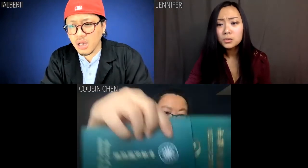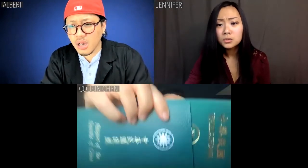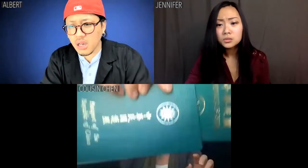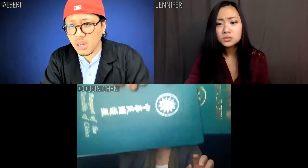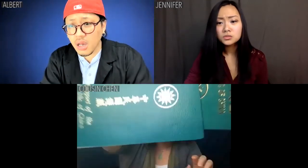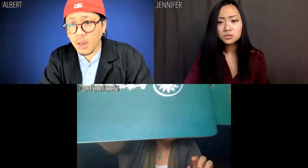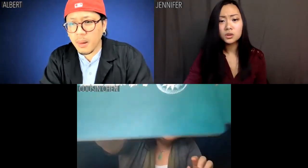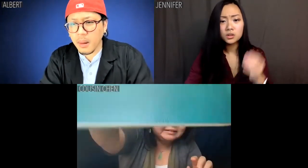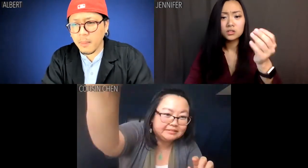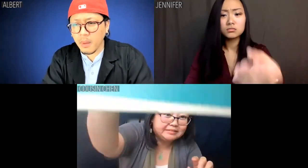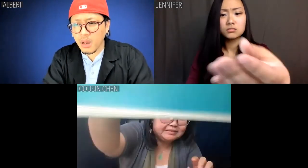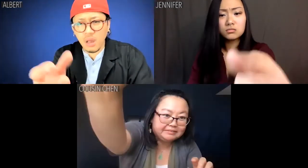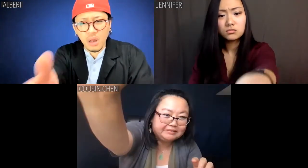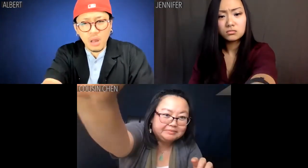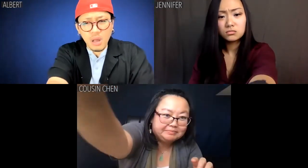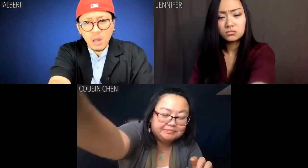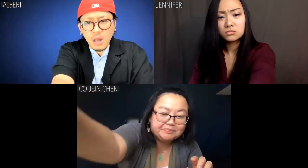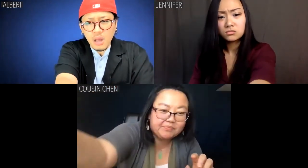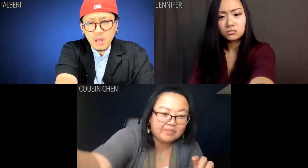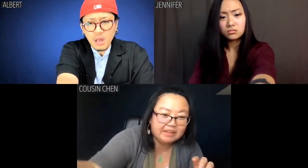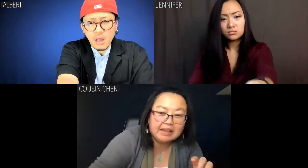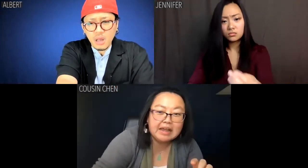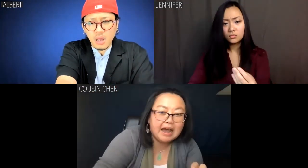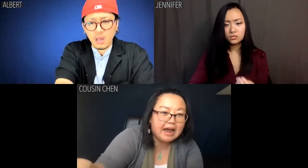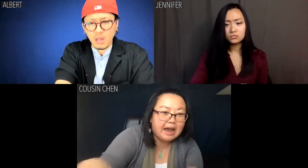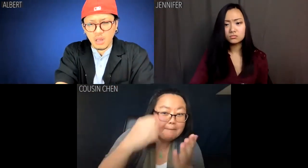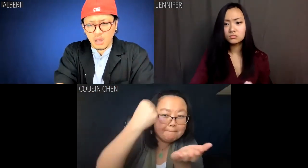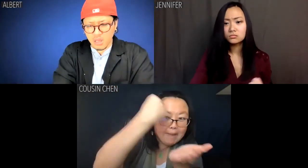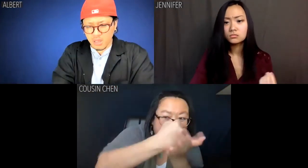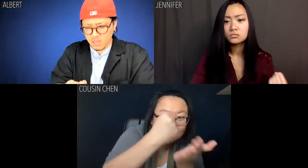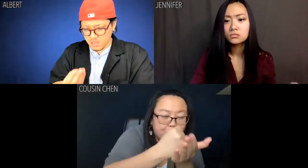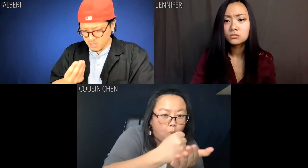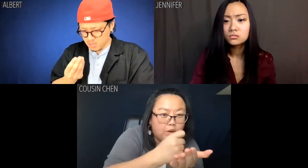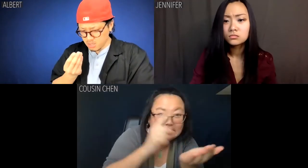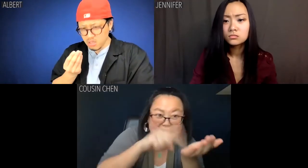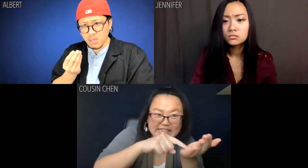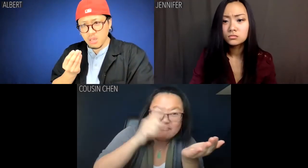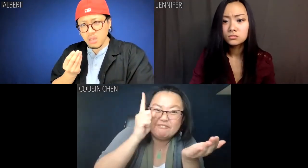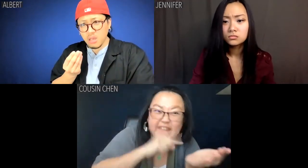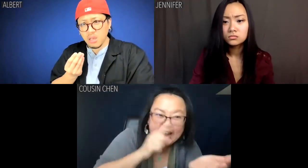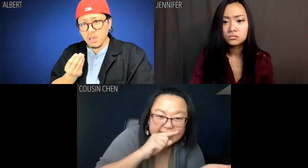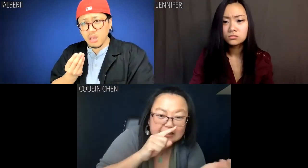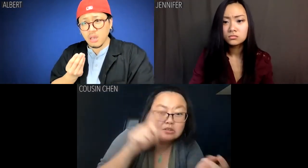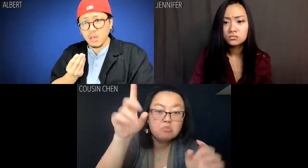Here, take these passports. They're fakes.